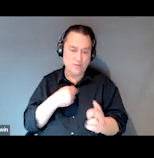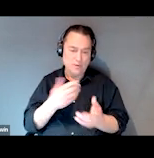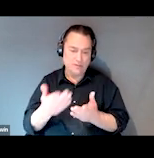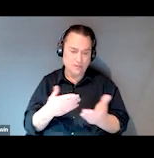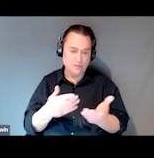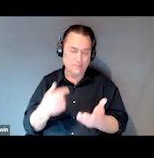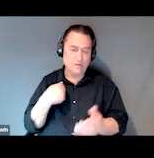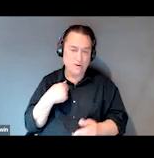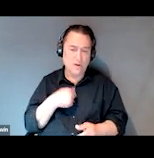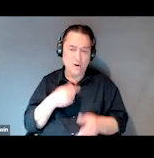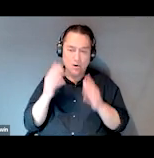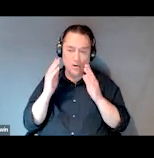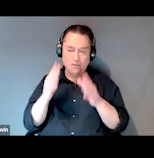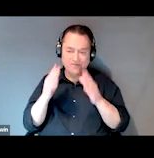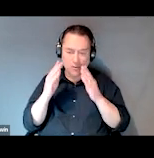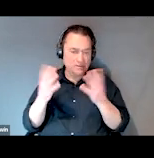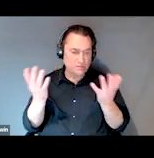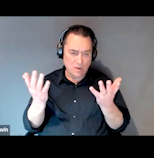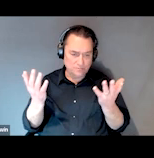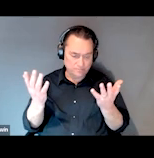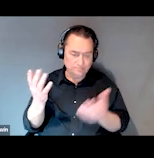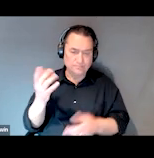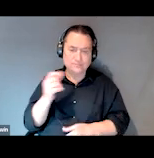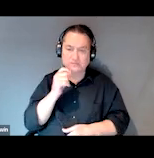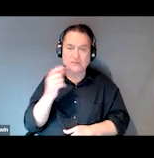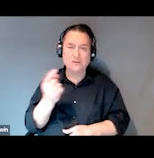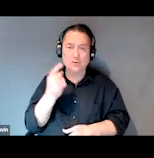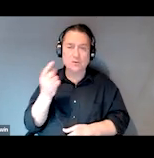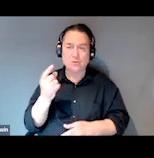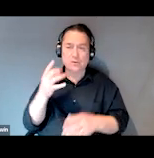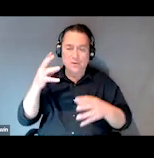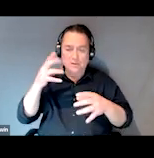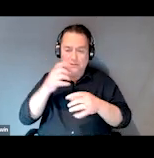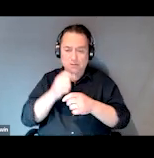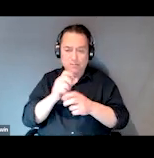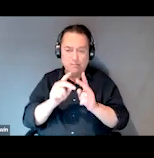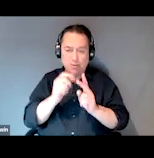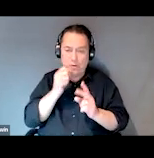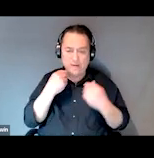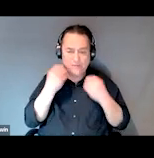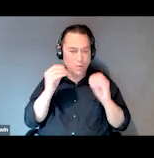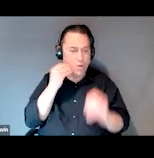Our focus is to not only encapsulate those who are homeless, but those who are low income